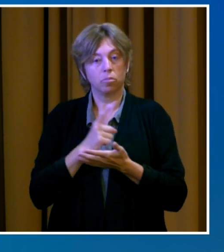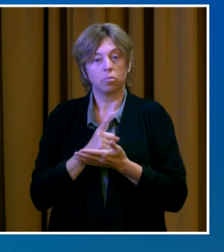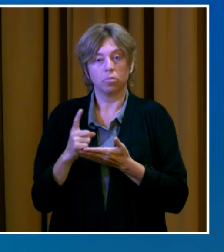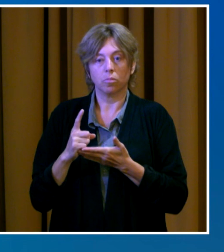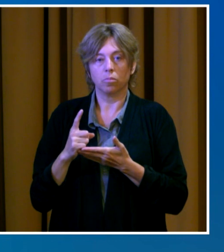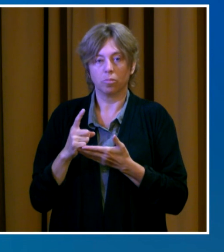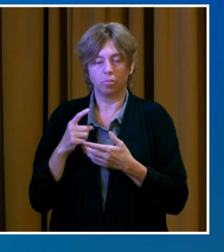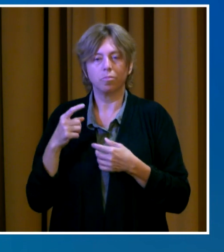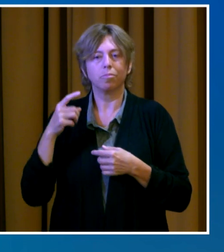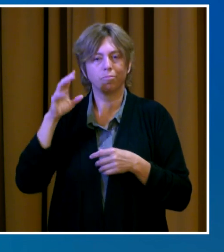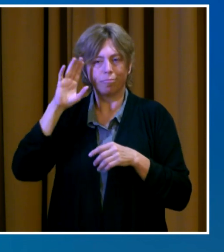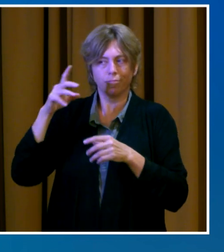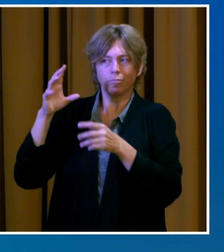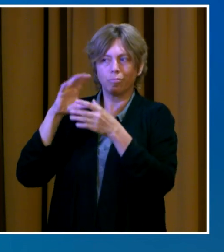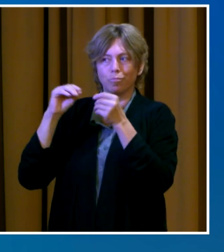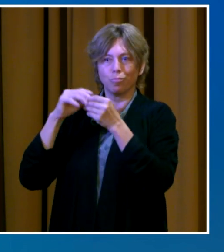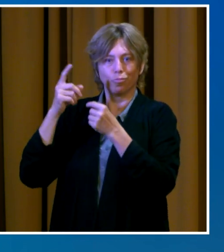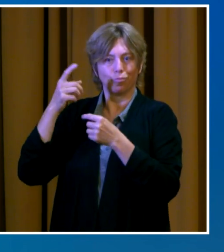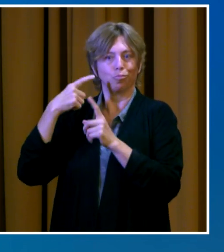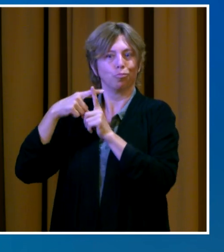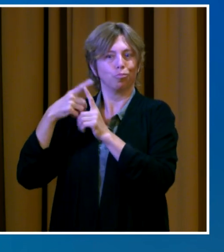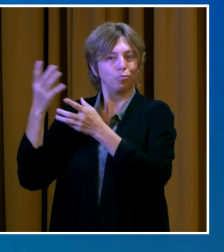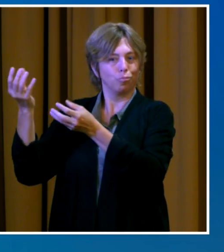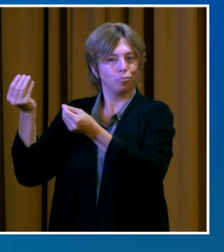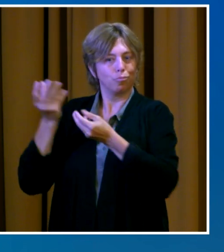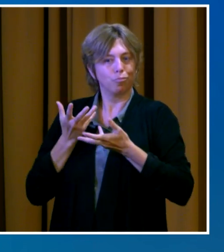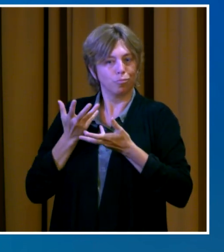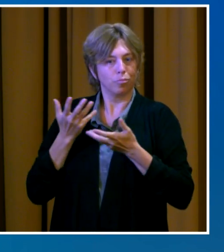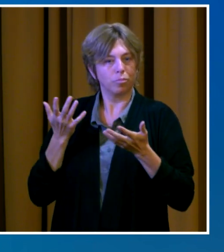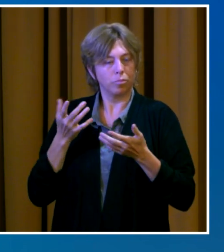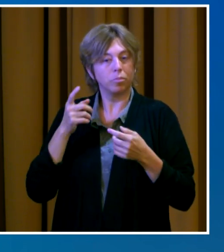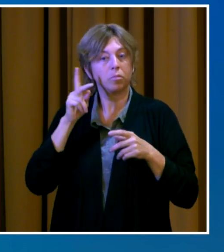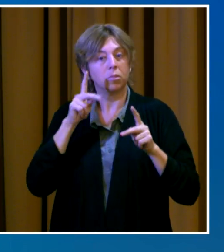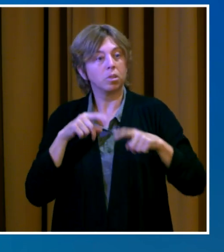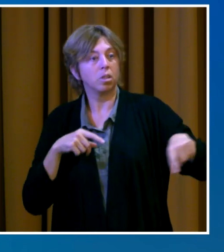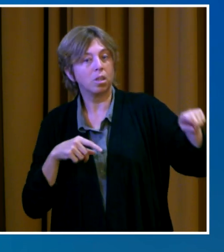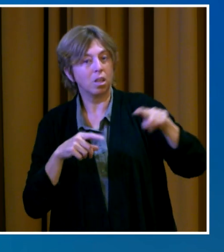facing eviction amid surging COVID cases and slow